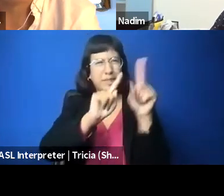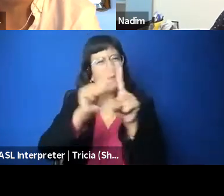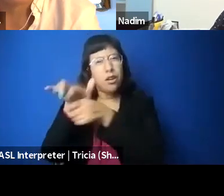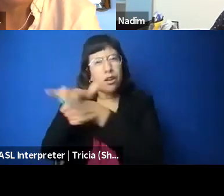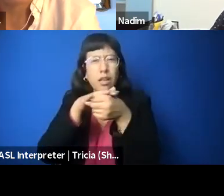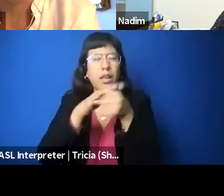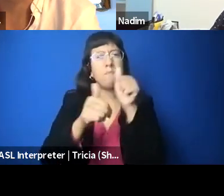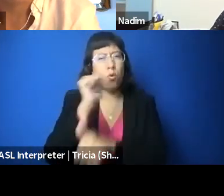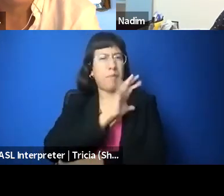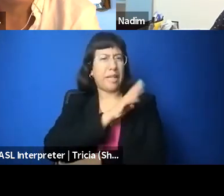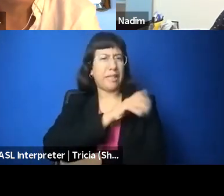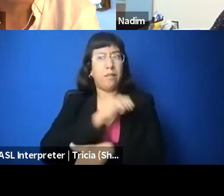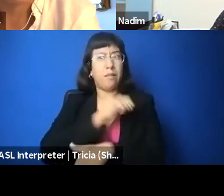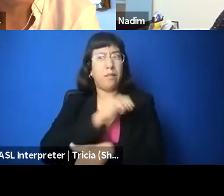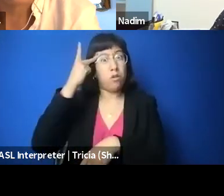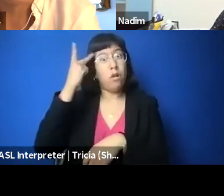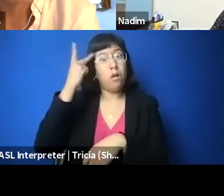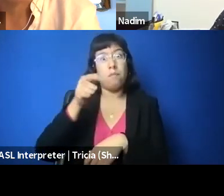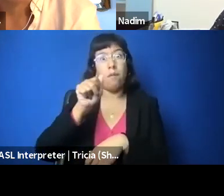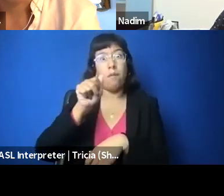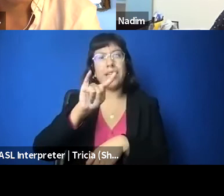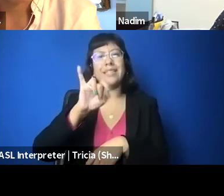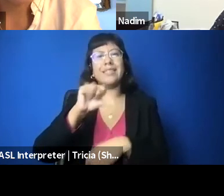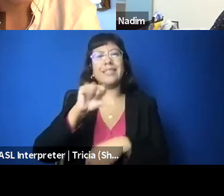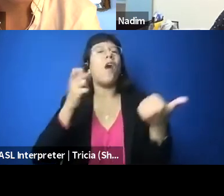are designated under the US terrorism system.